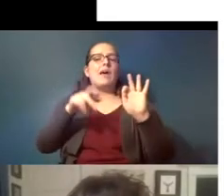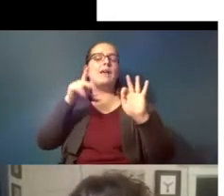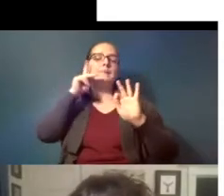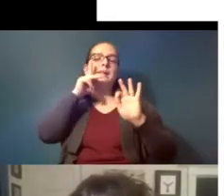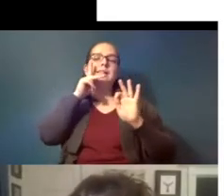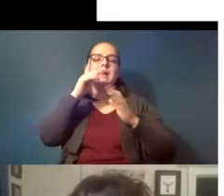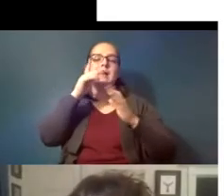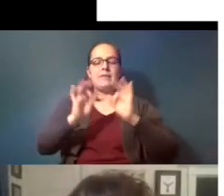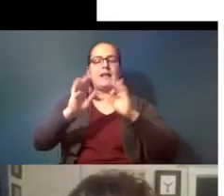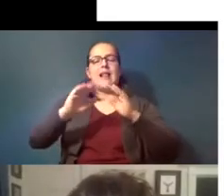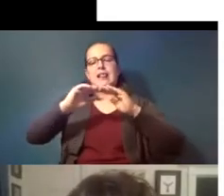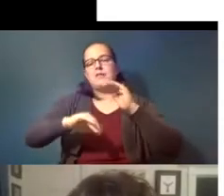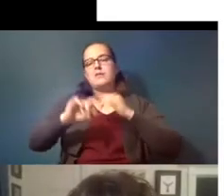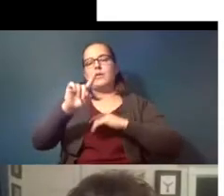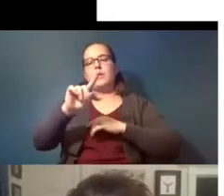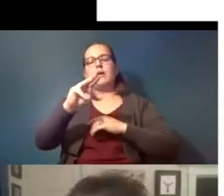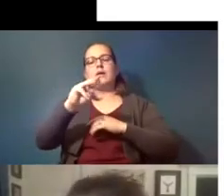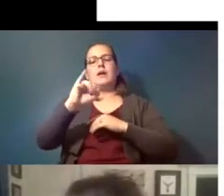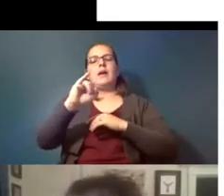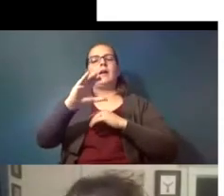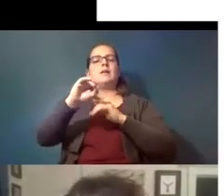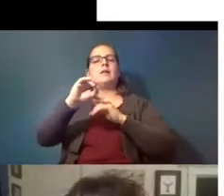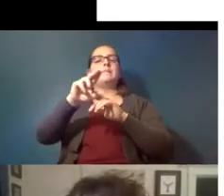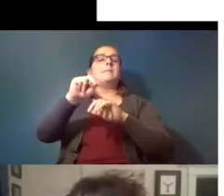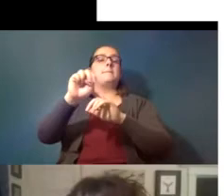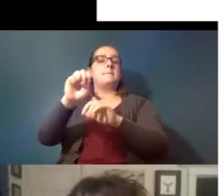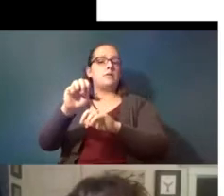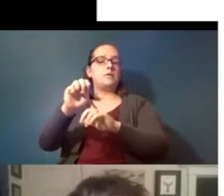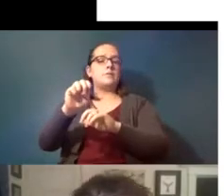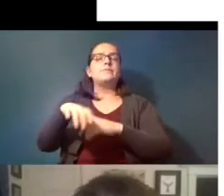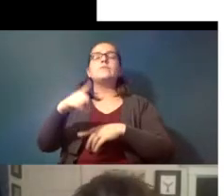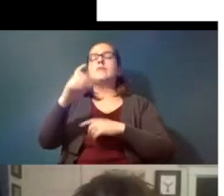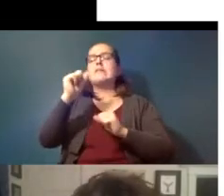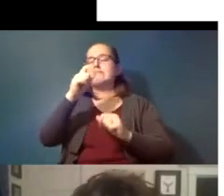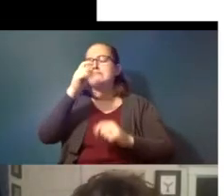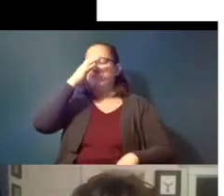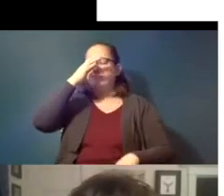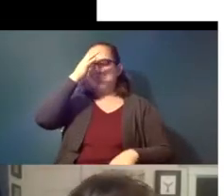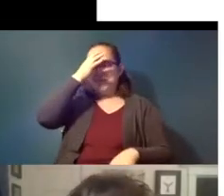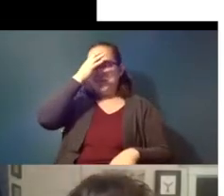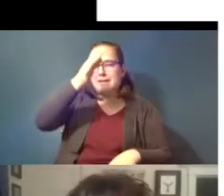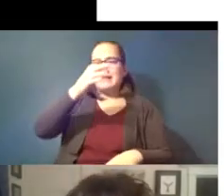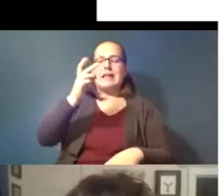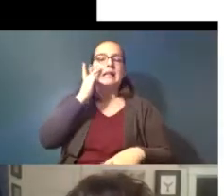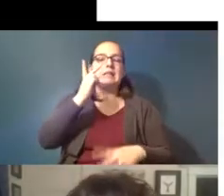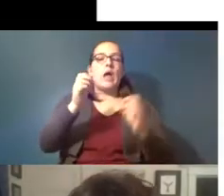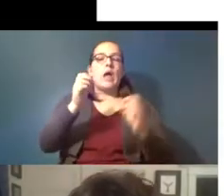smaller than one micron so this is something you can barely see you know with with a microscope you